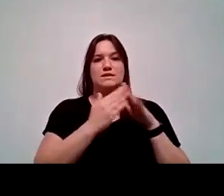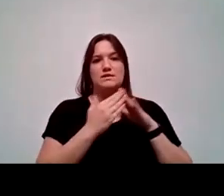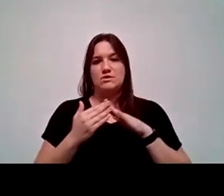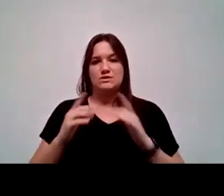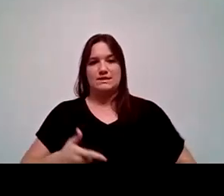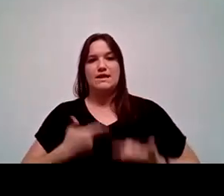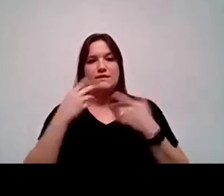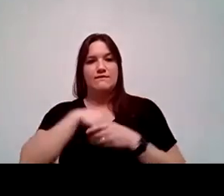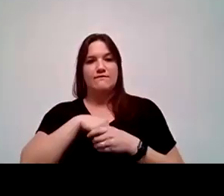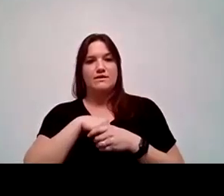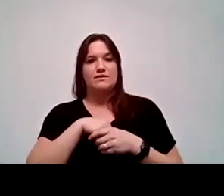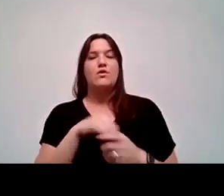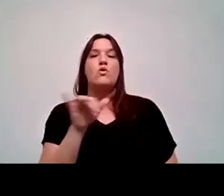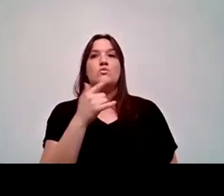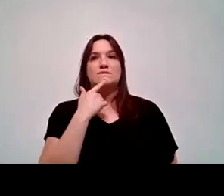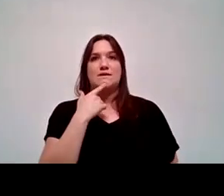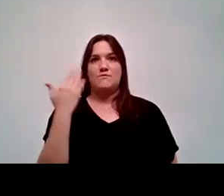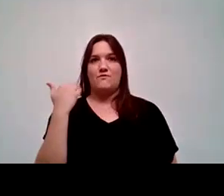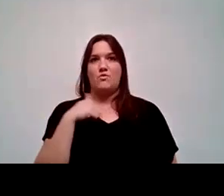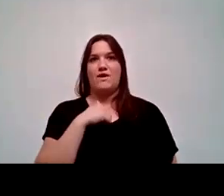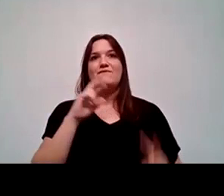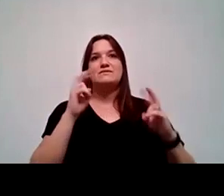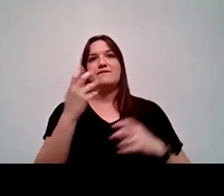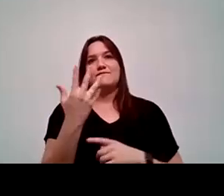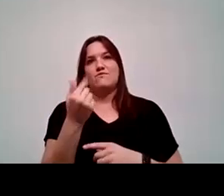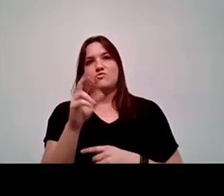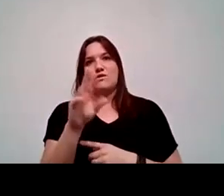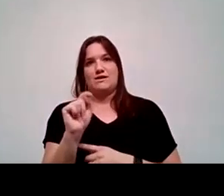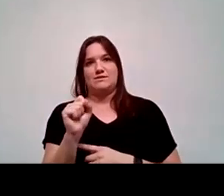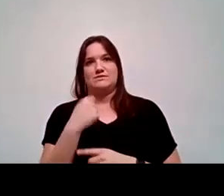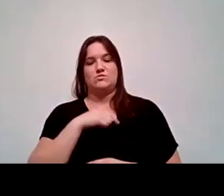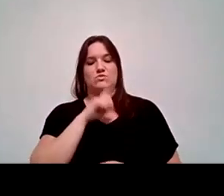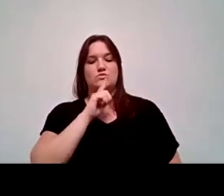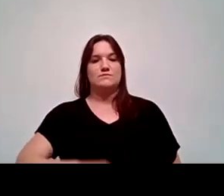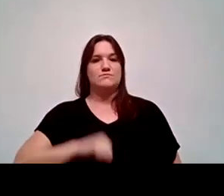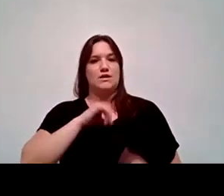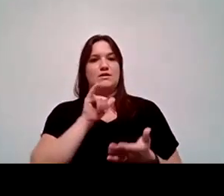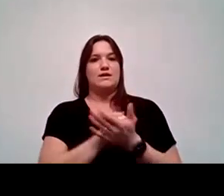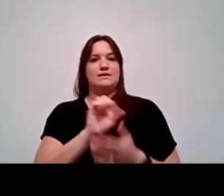And then, of course, as I mentioned earlier, we do have the Title V grants that we are most proud of, especially that one in STEM, to encourage